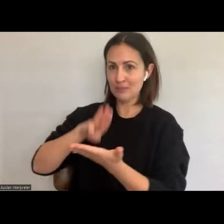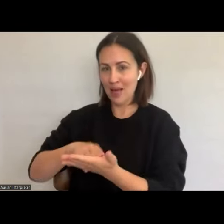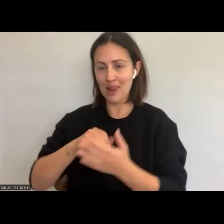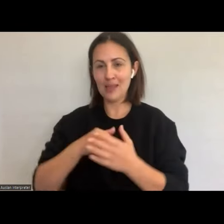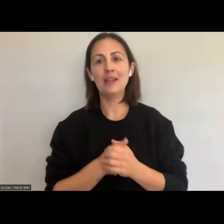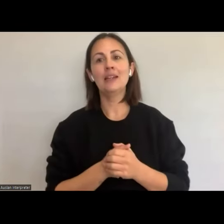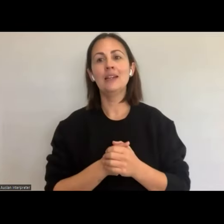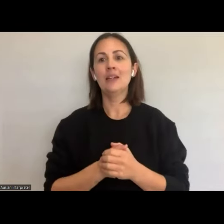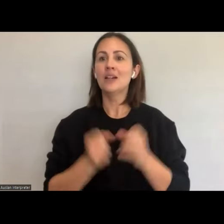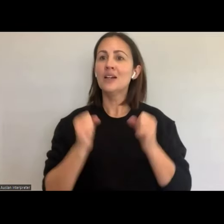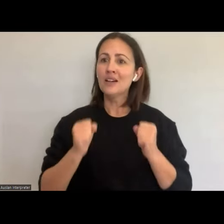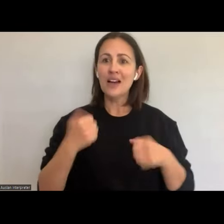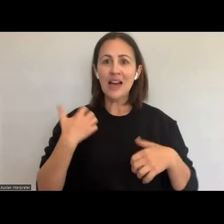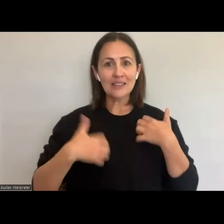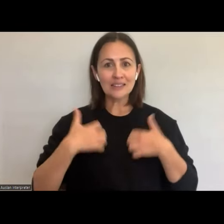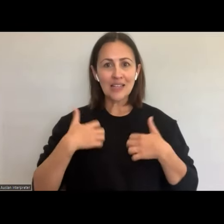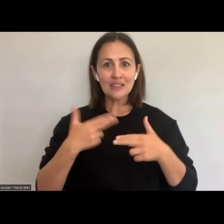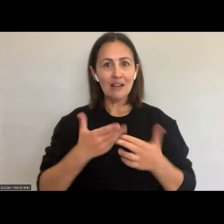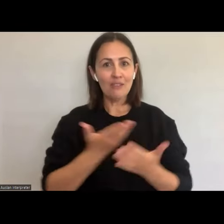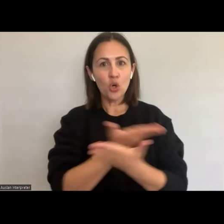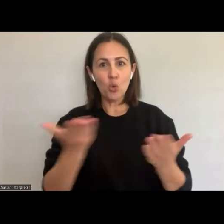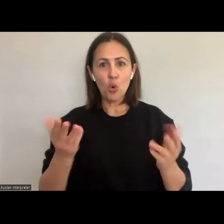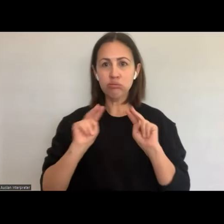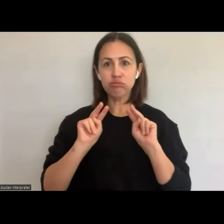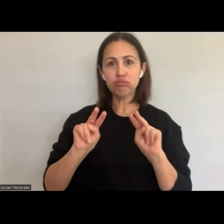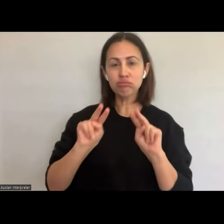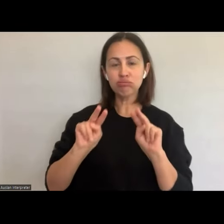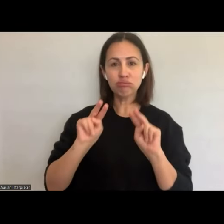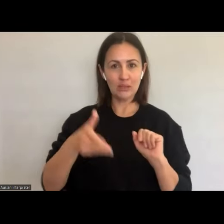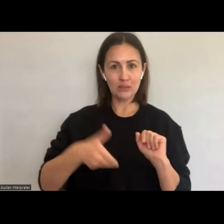have everyone join us this morning. So we can engage in some interesting